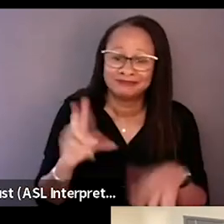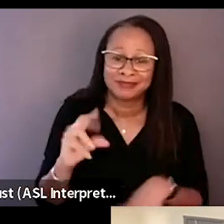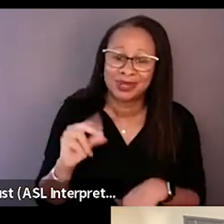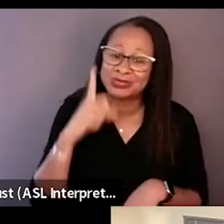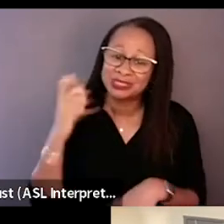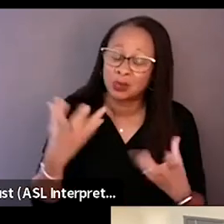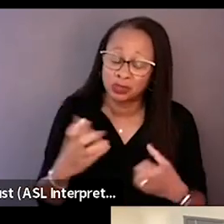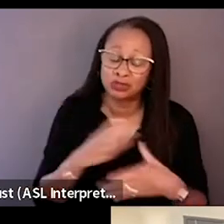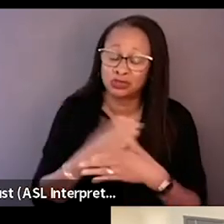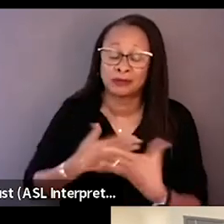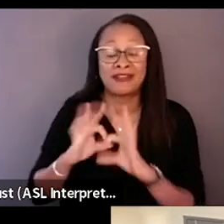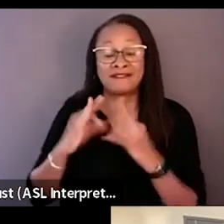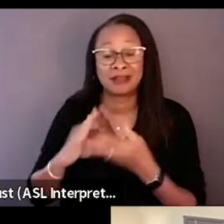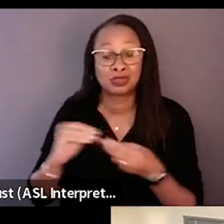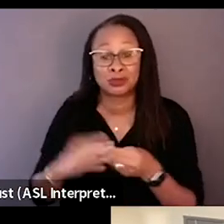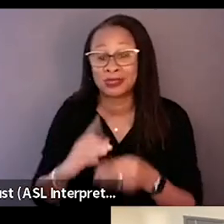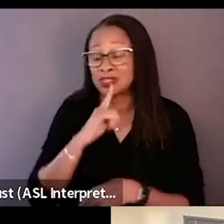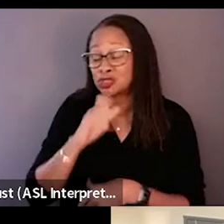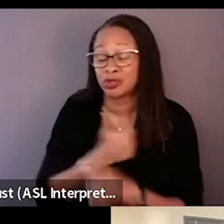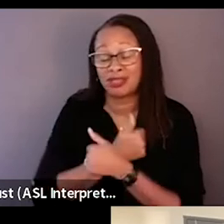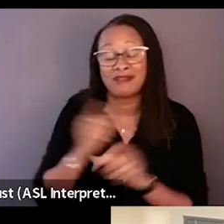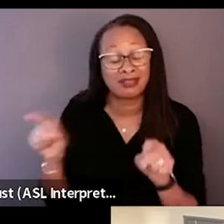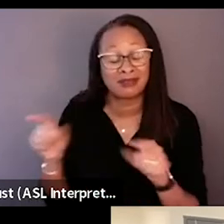because I truly love them so much and they're the ones